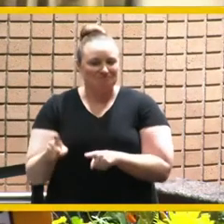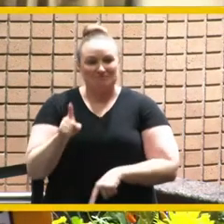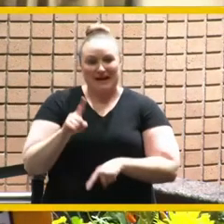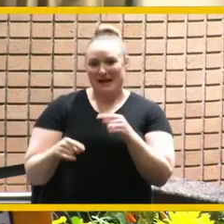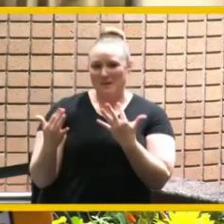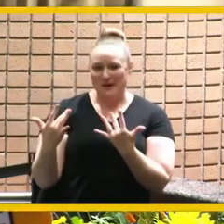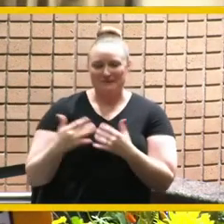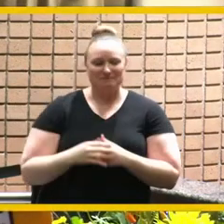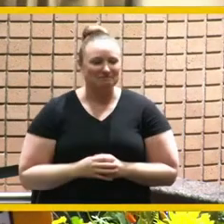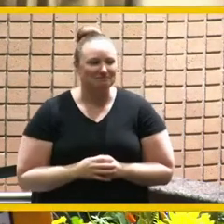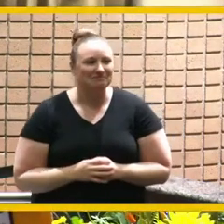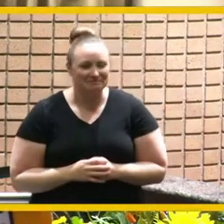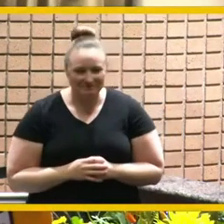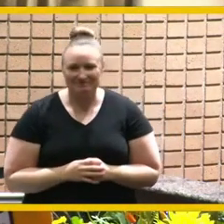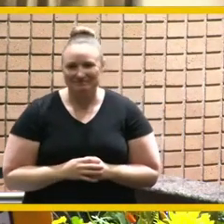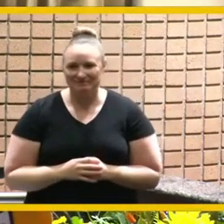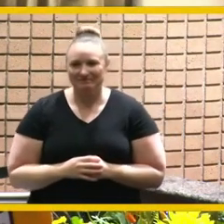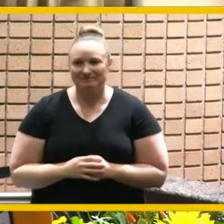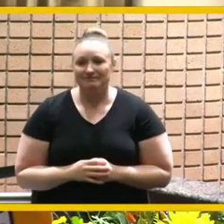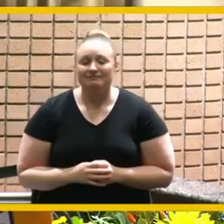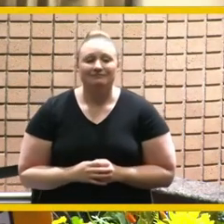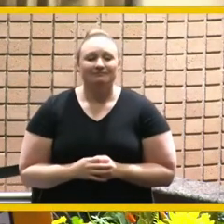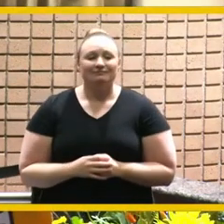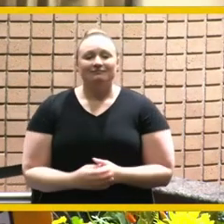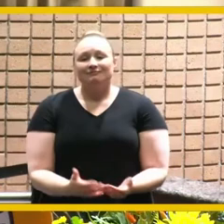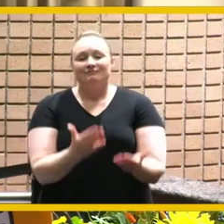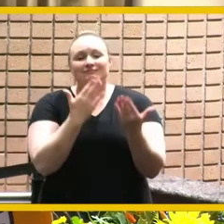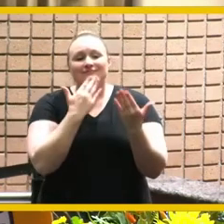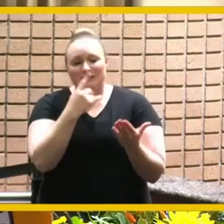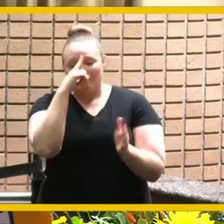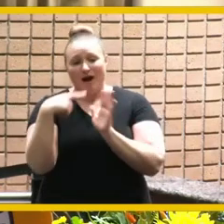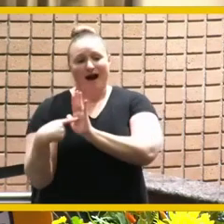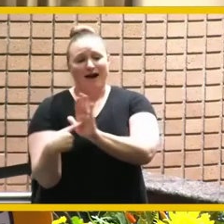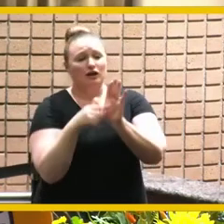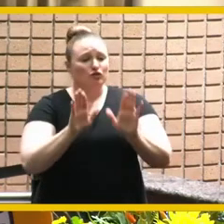all right thank you for highlighting the great work from the mayor and his staff